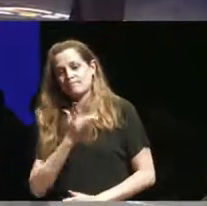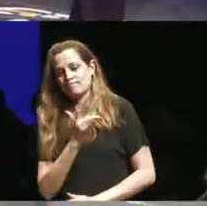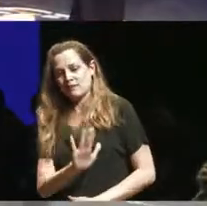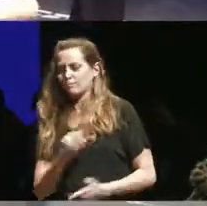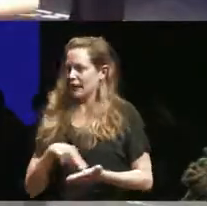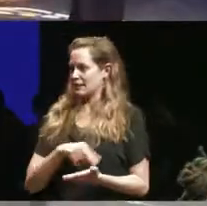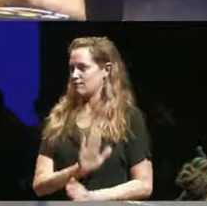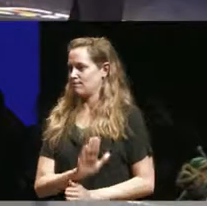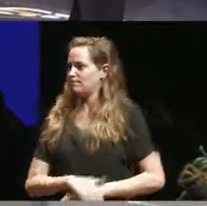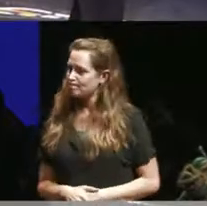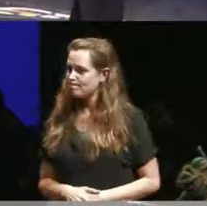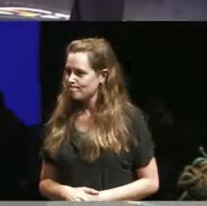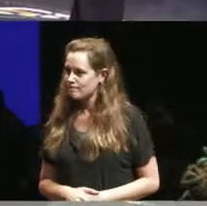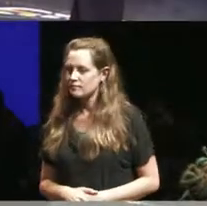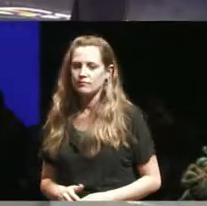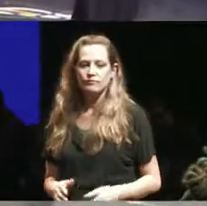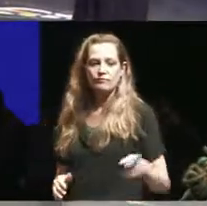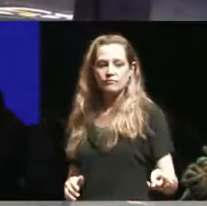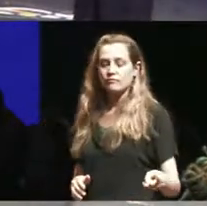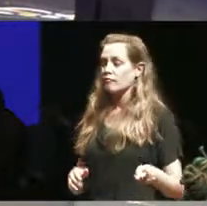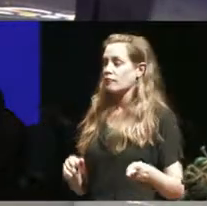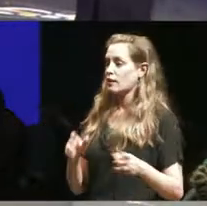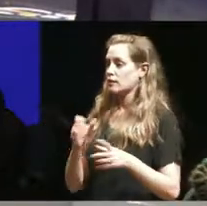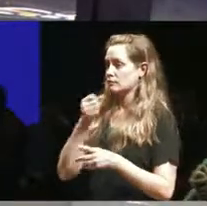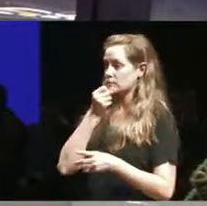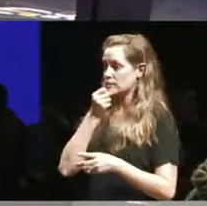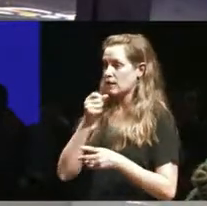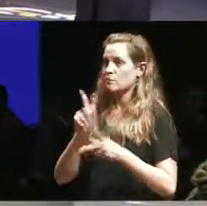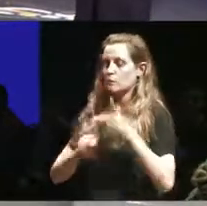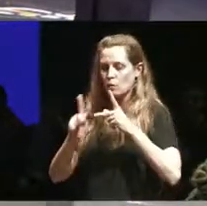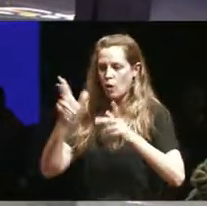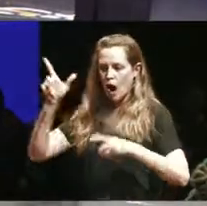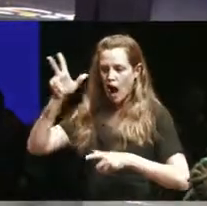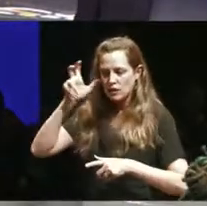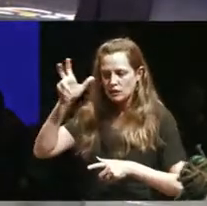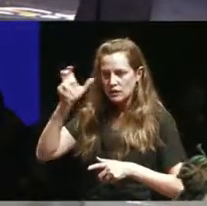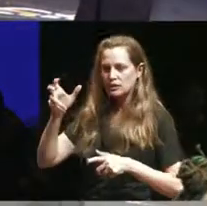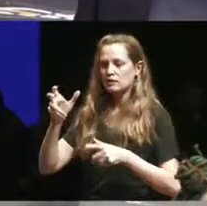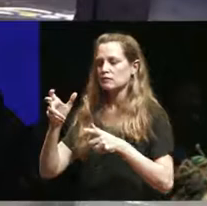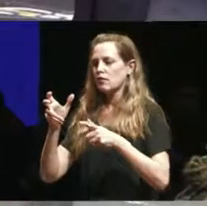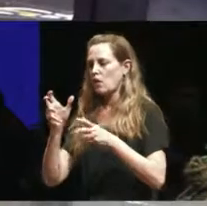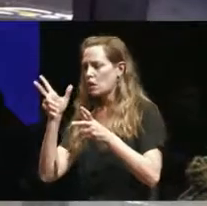that you know for people who are listening are people who are sort of engaging with our conversation that I think some of what we've heard and some